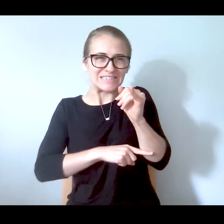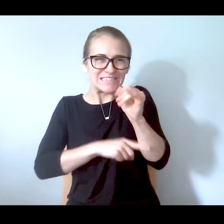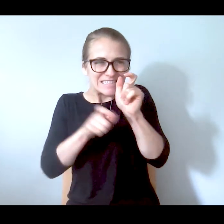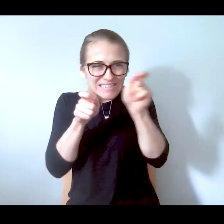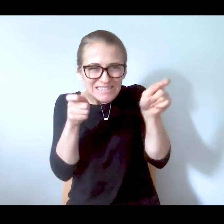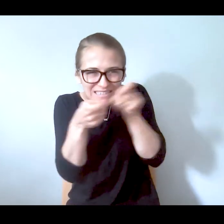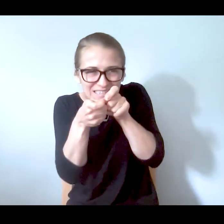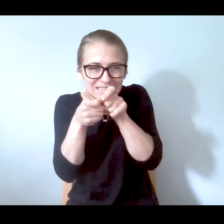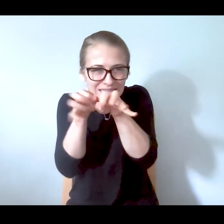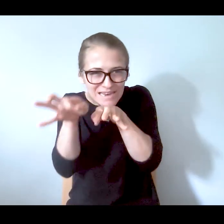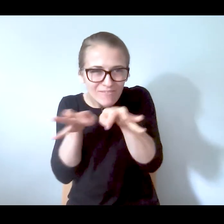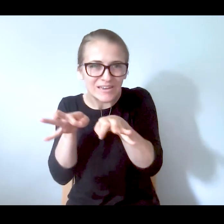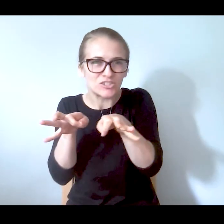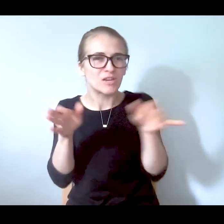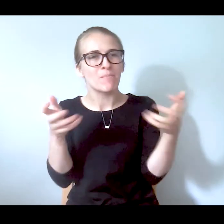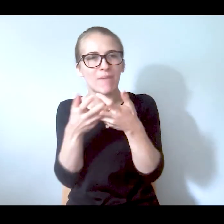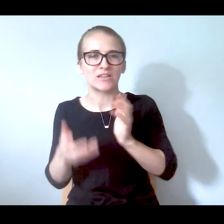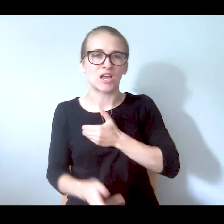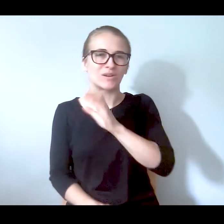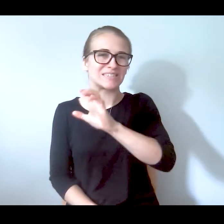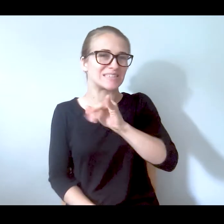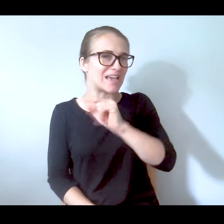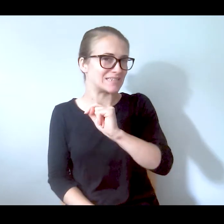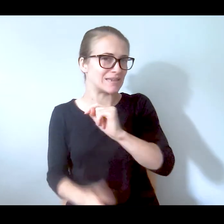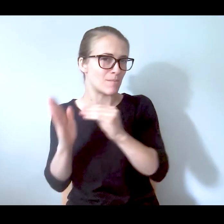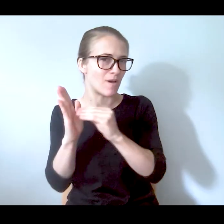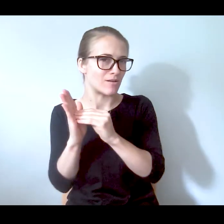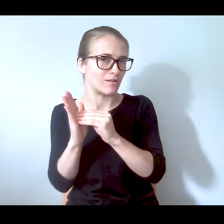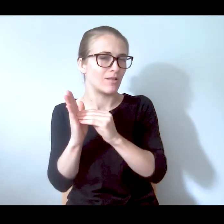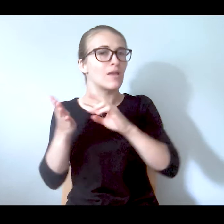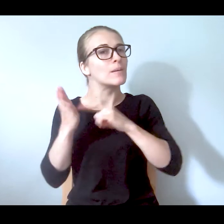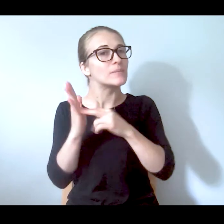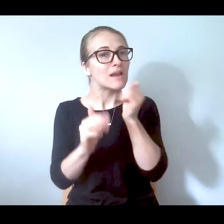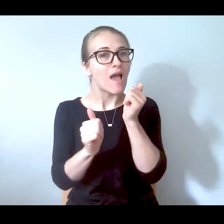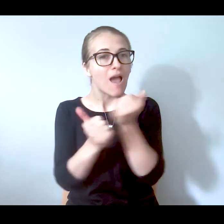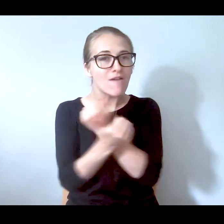model. So everything we built our proposal upon is